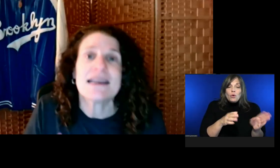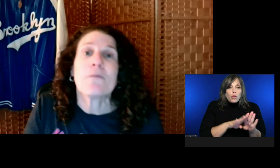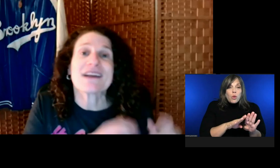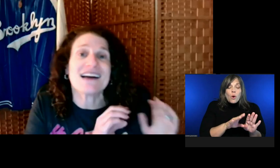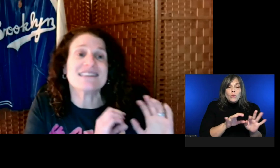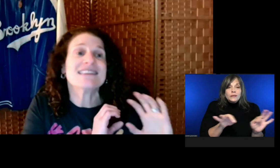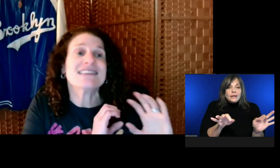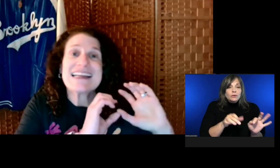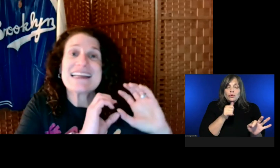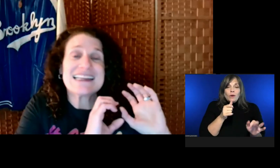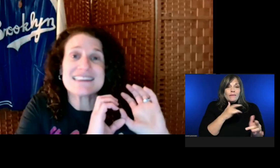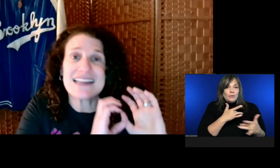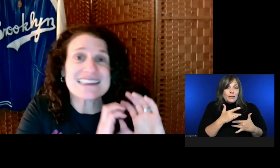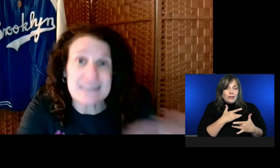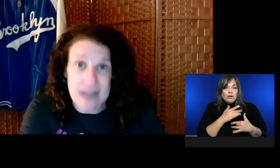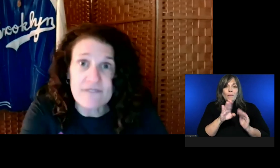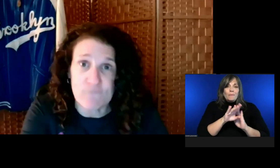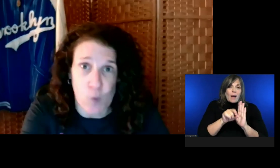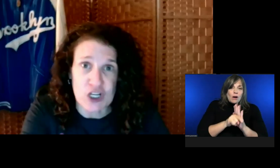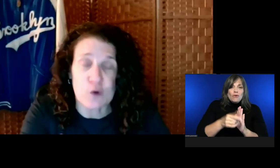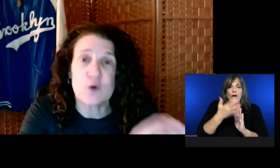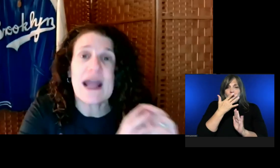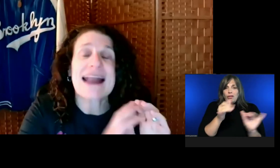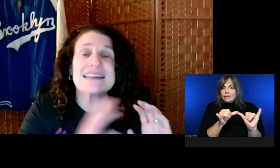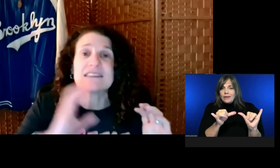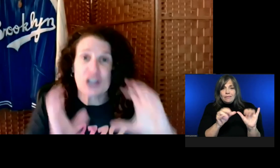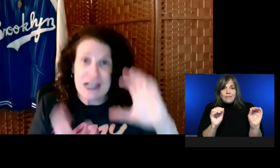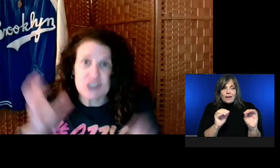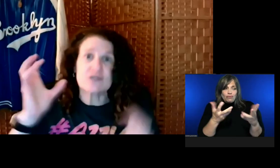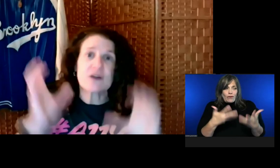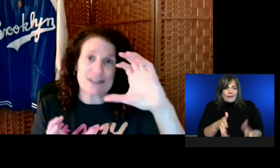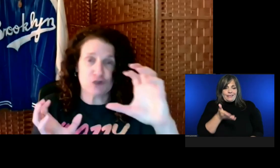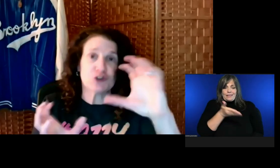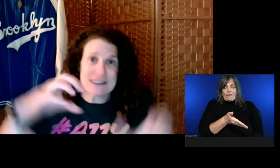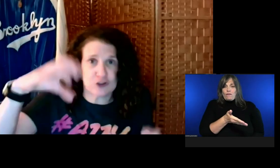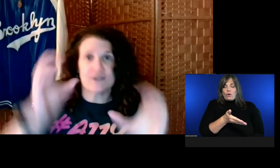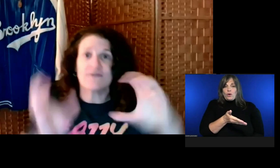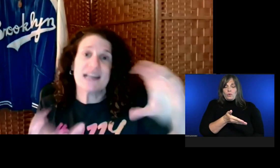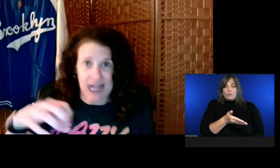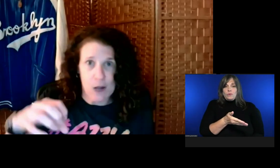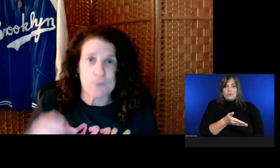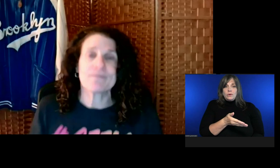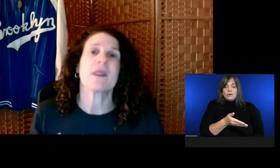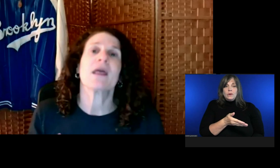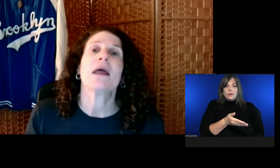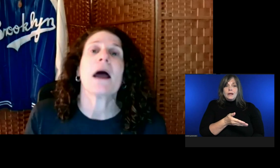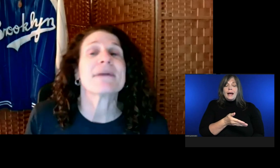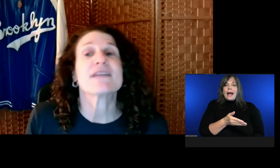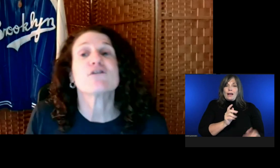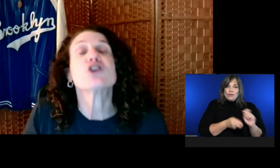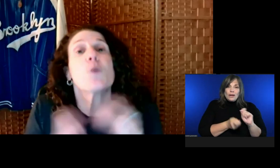Because it's done for you. And it changes as you change the video.